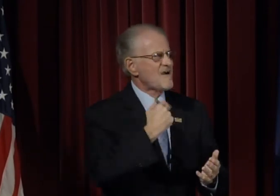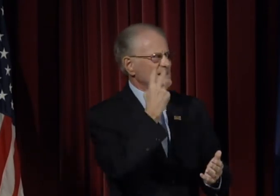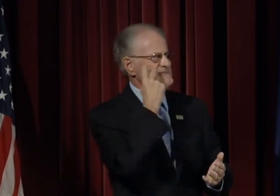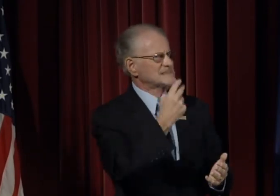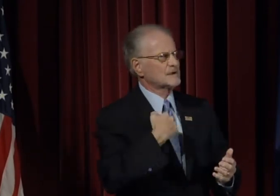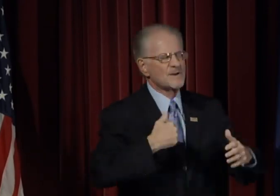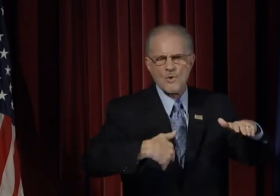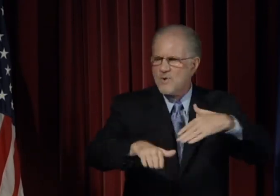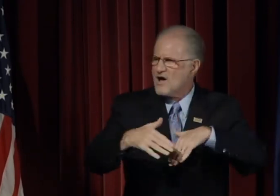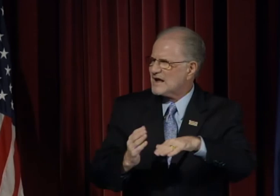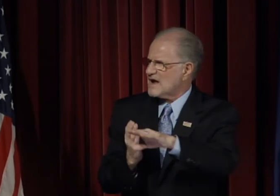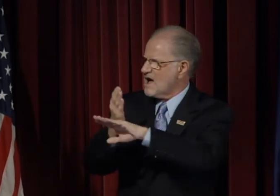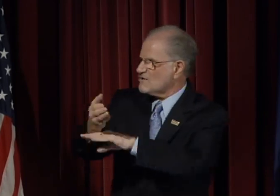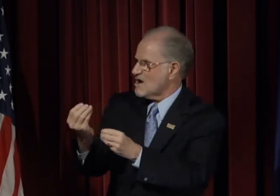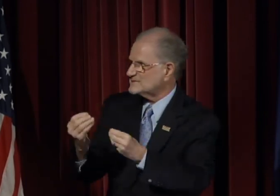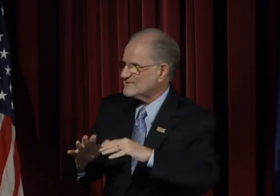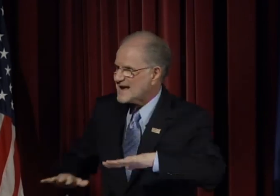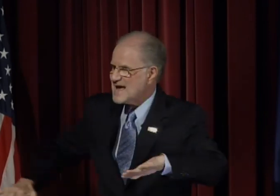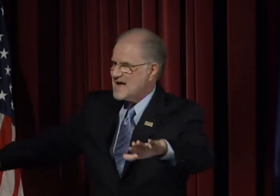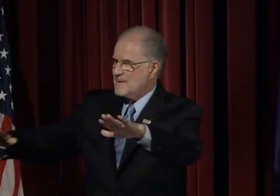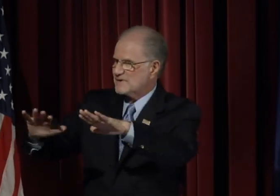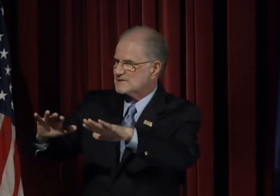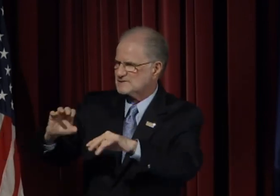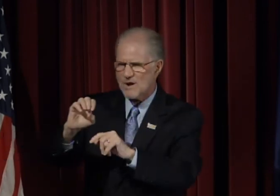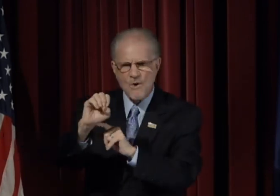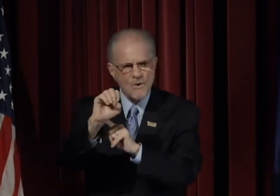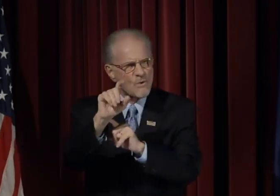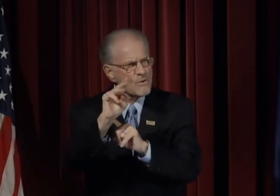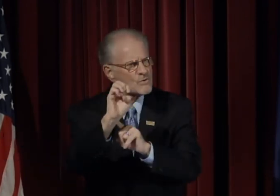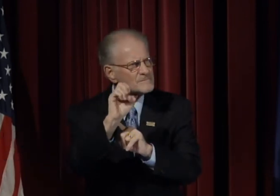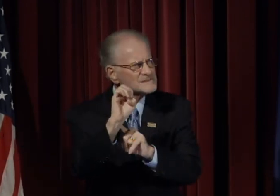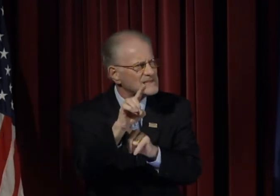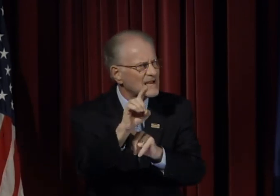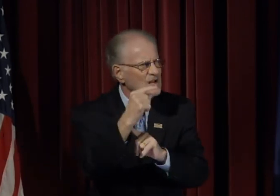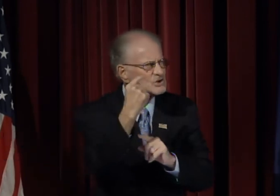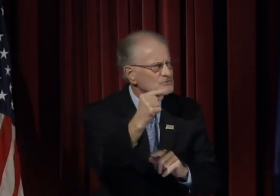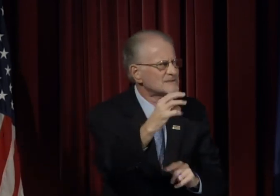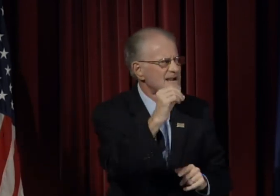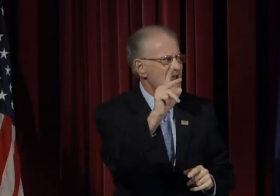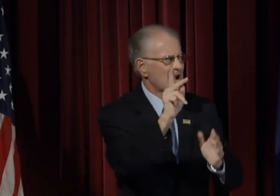During the last few months, many of you have seen me walking across our beautiful Olmstead